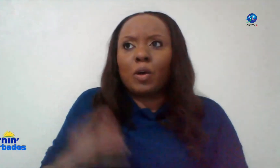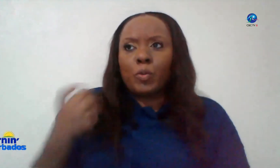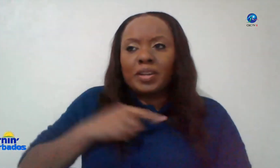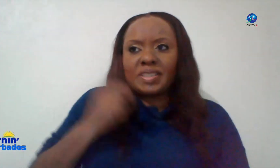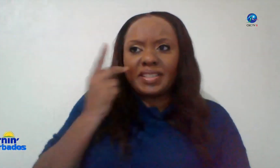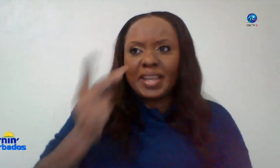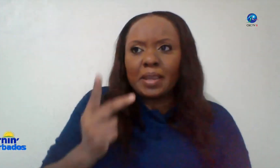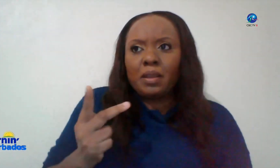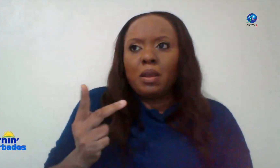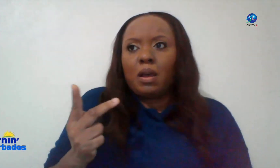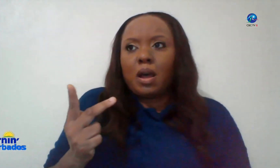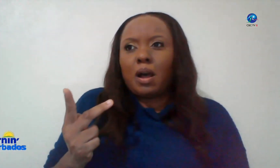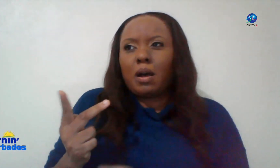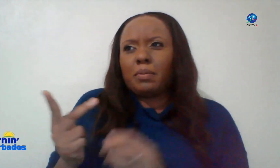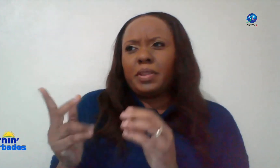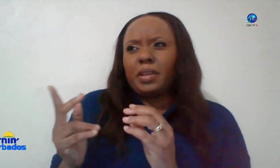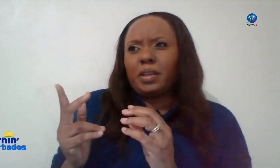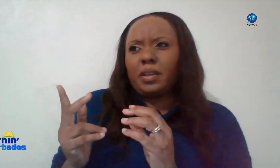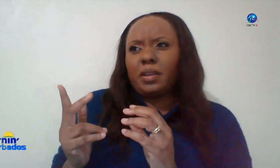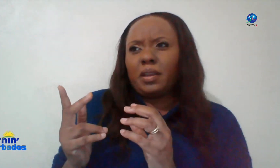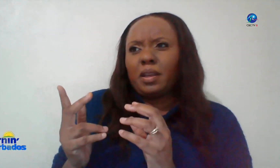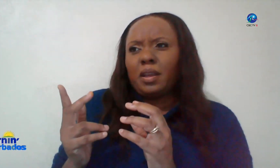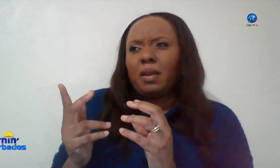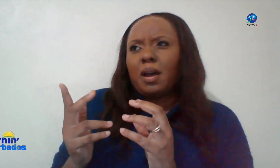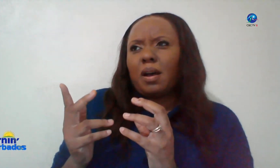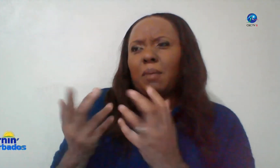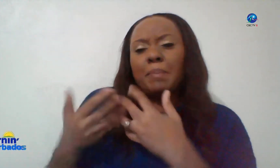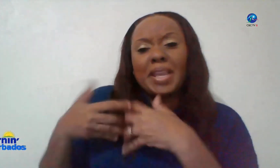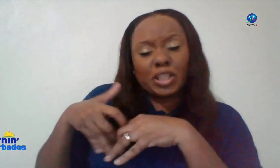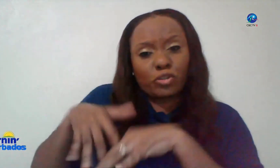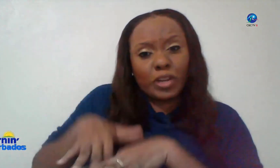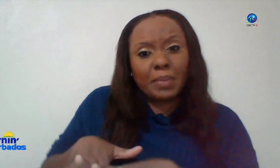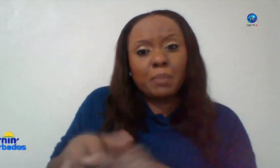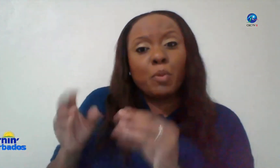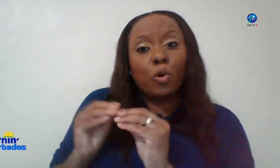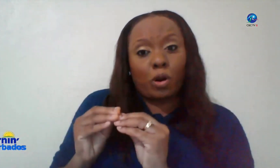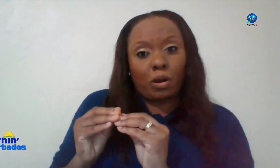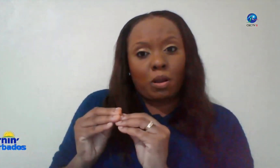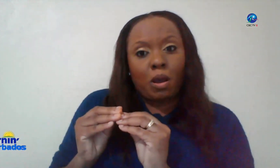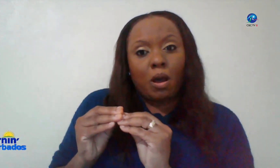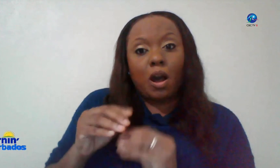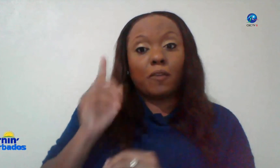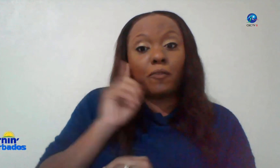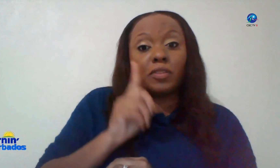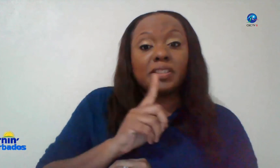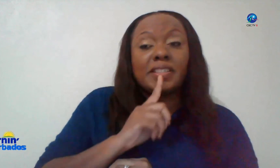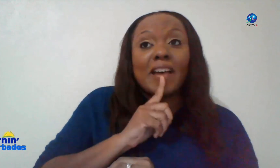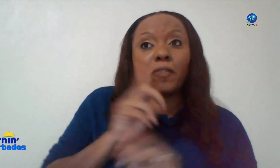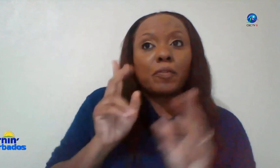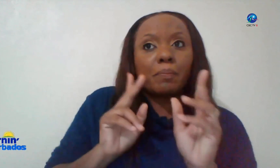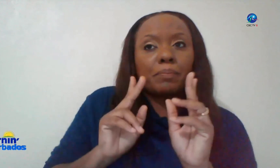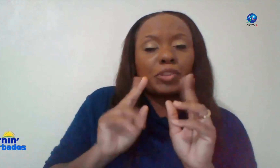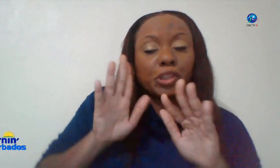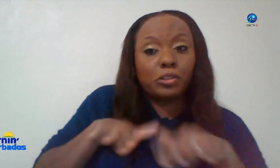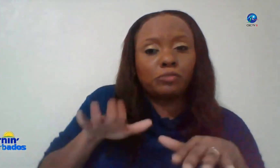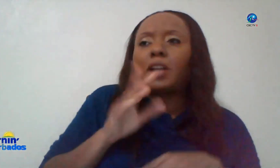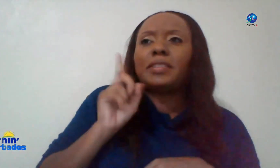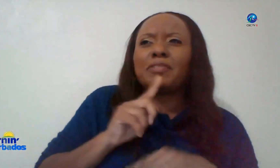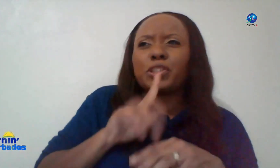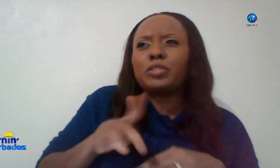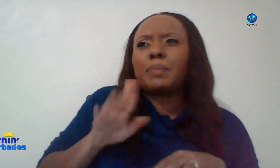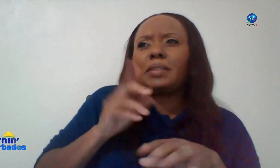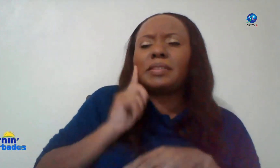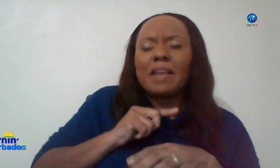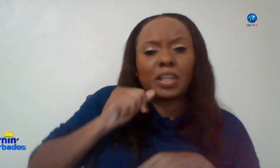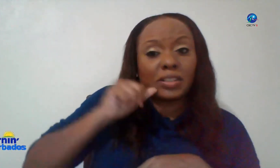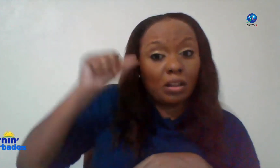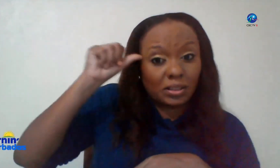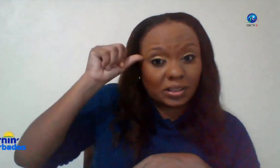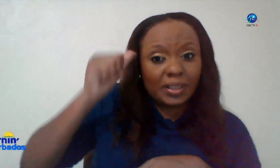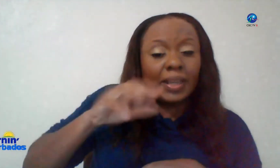uh we are seeing uh the um mainstreaming more of death show not deaf children but deaf adults